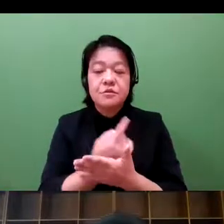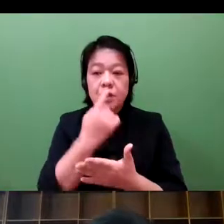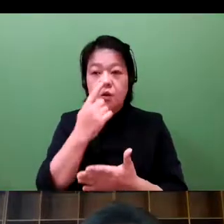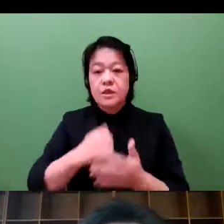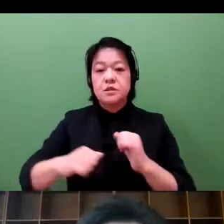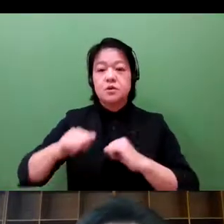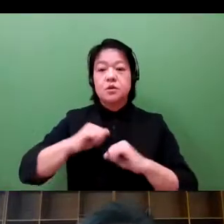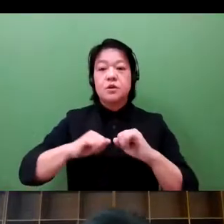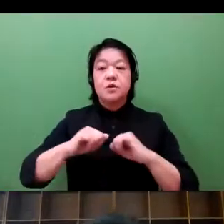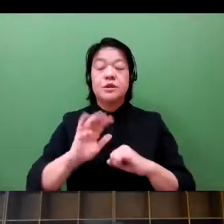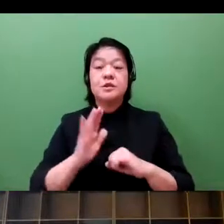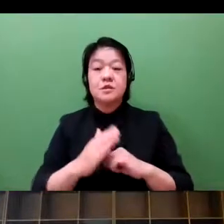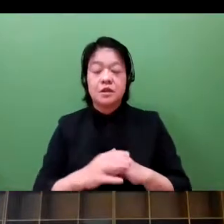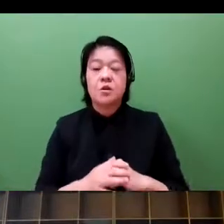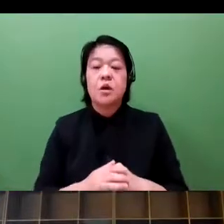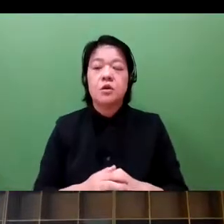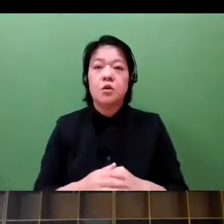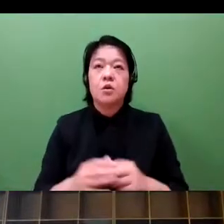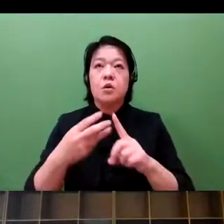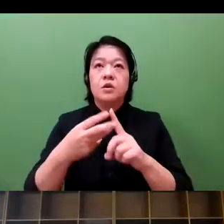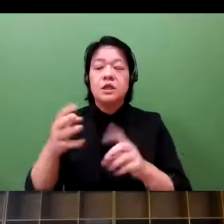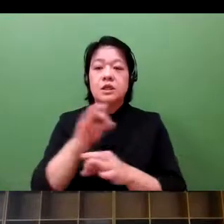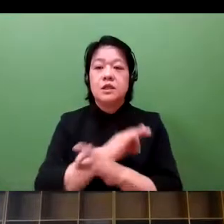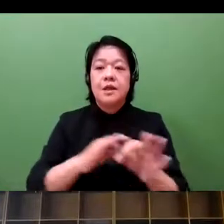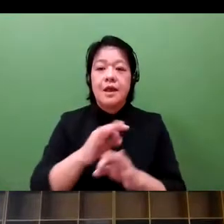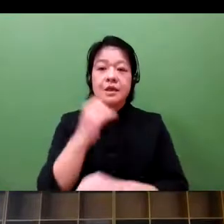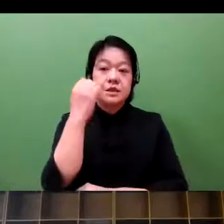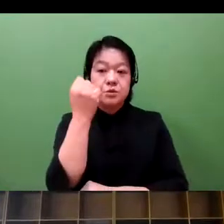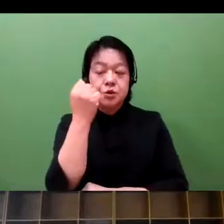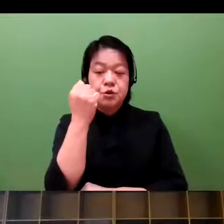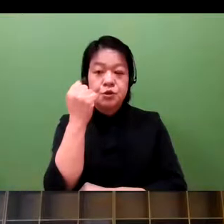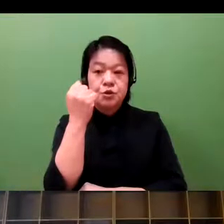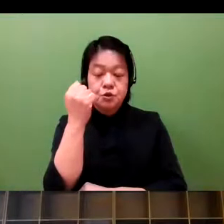This is our efforts. We are working with Nikkei Newspaper, Nikkei